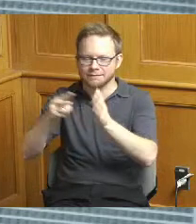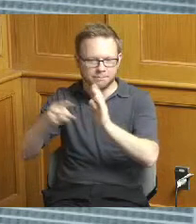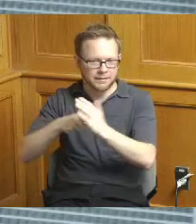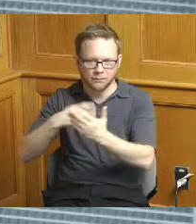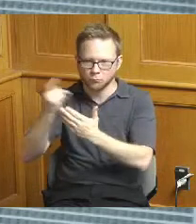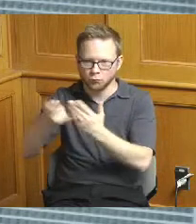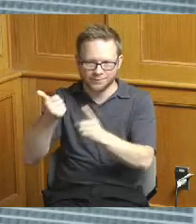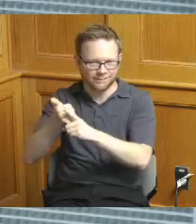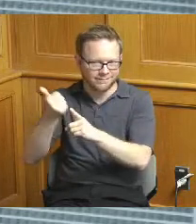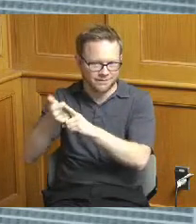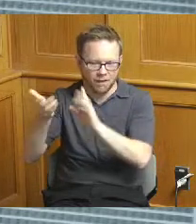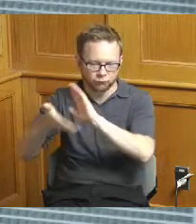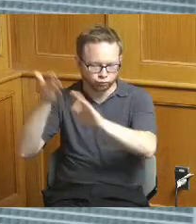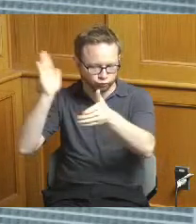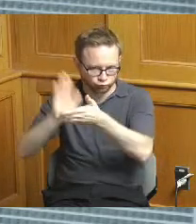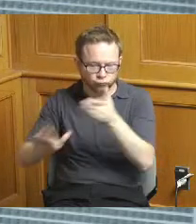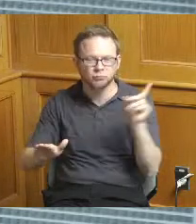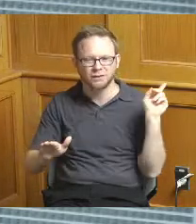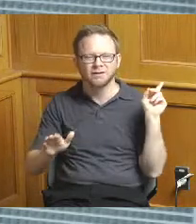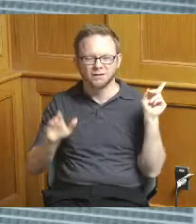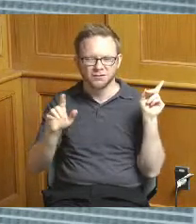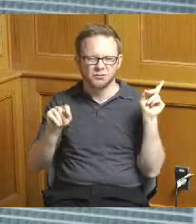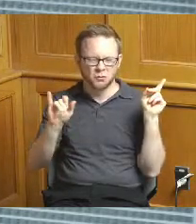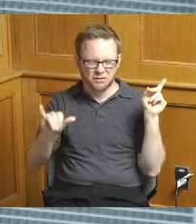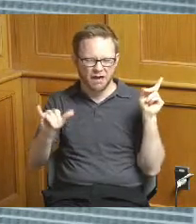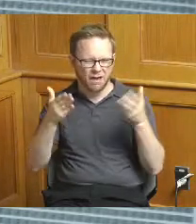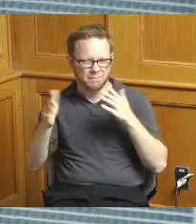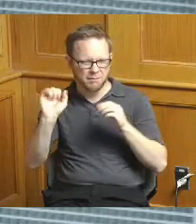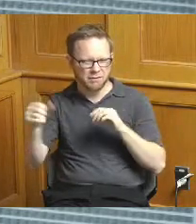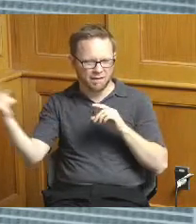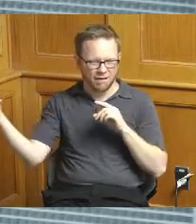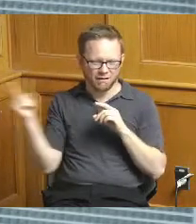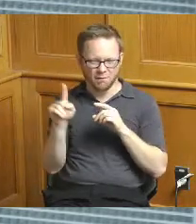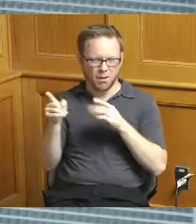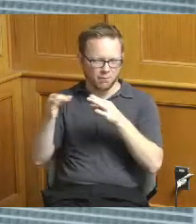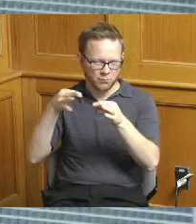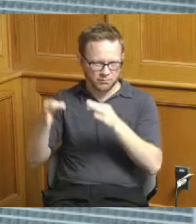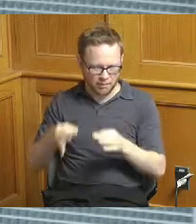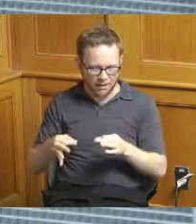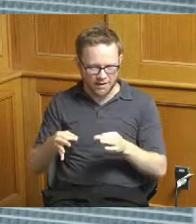right now you know showing that we are on on track from a cash flow perspective you know in any given